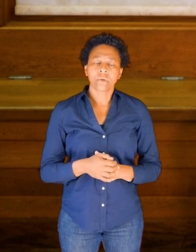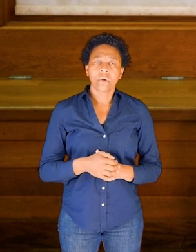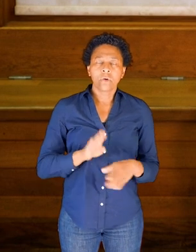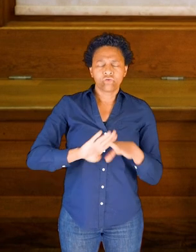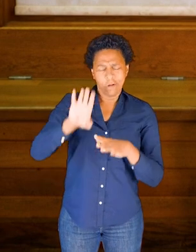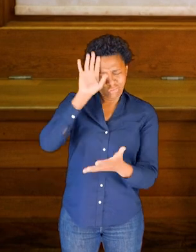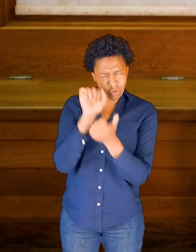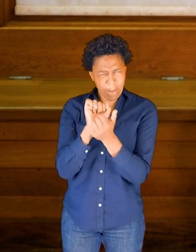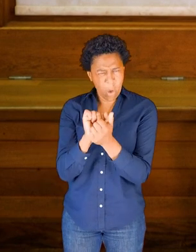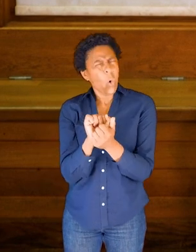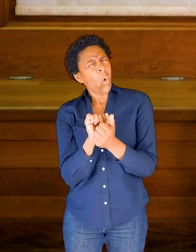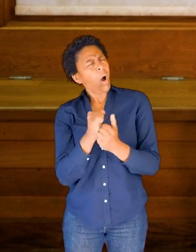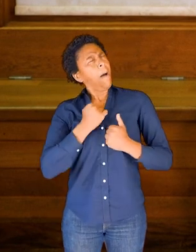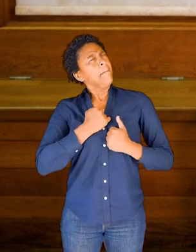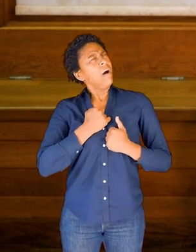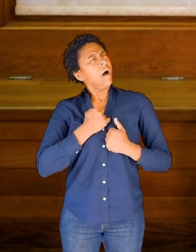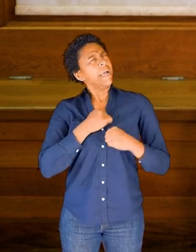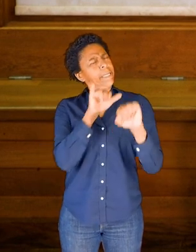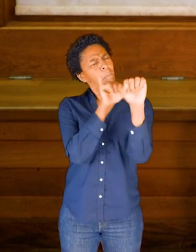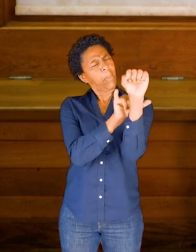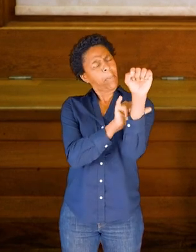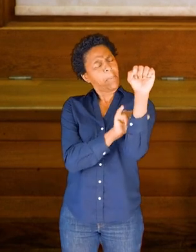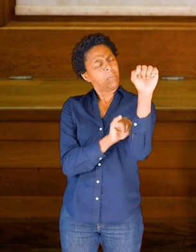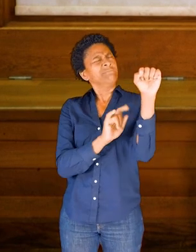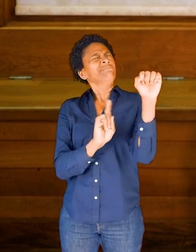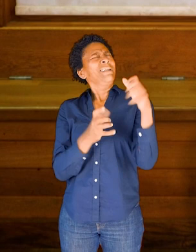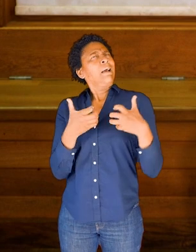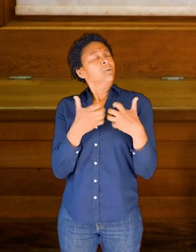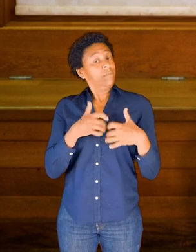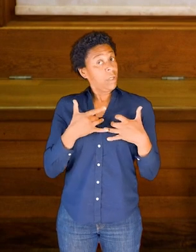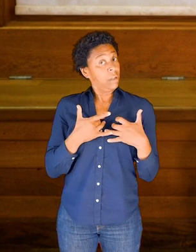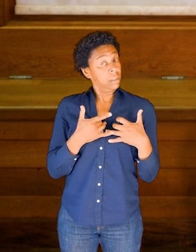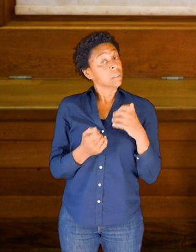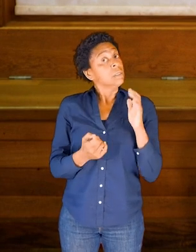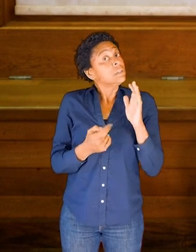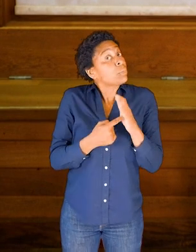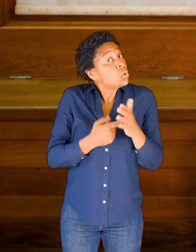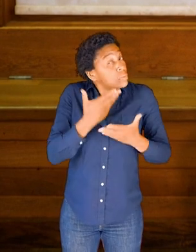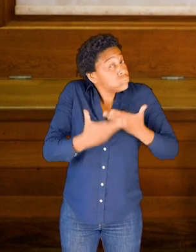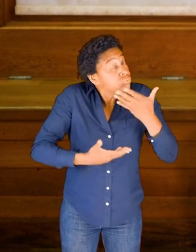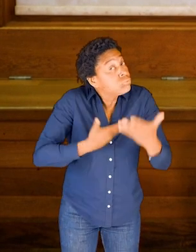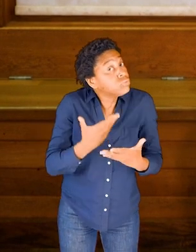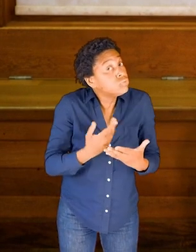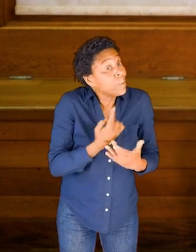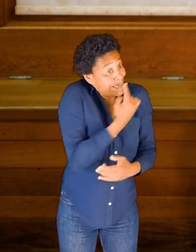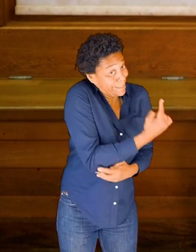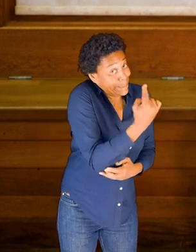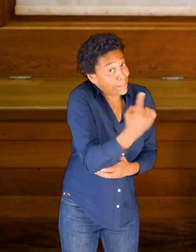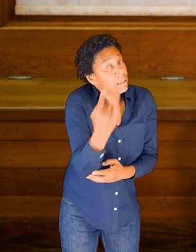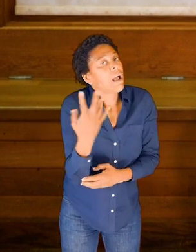or reacquaint yourself with your spine. So it's important to say here, we all have very different and unique spines.